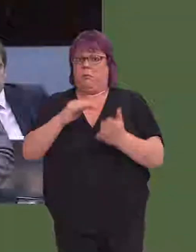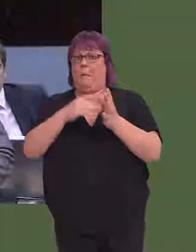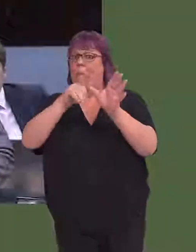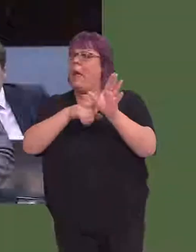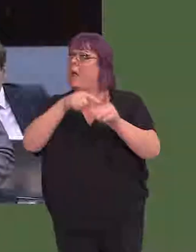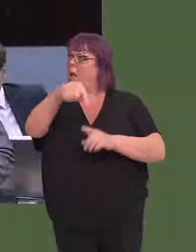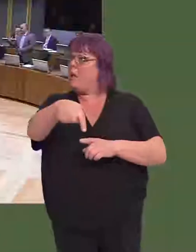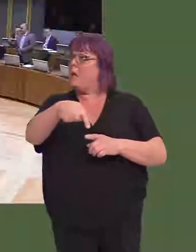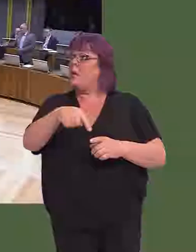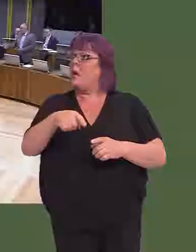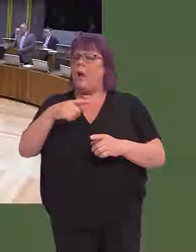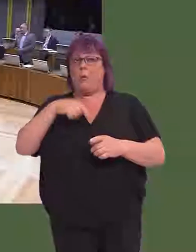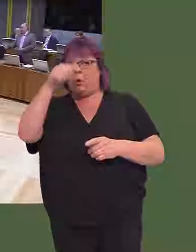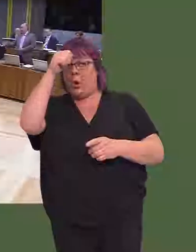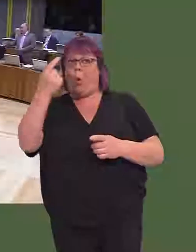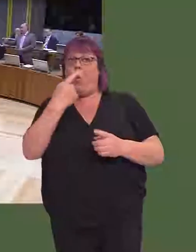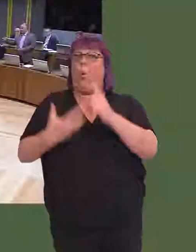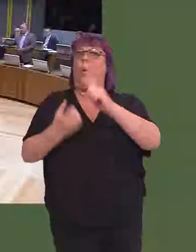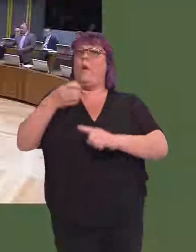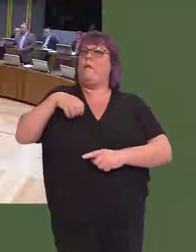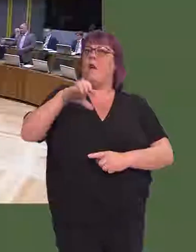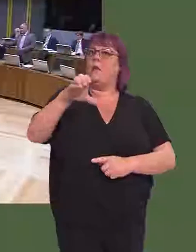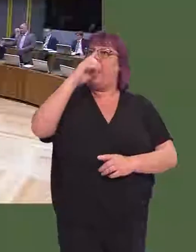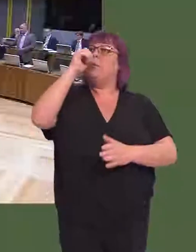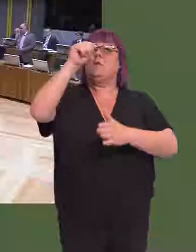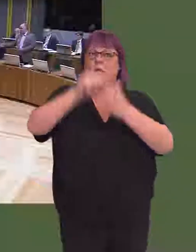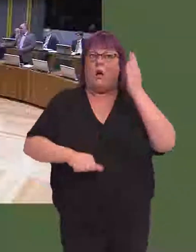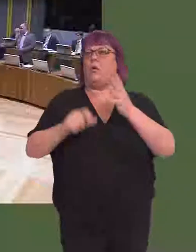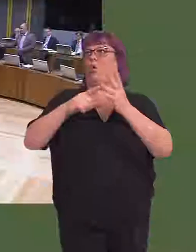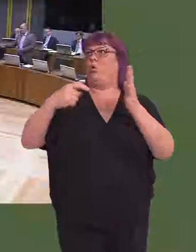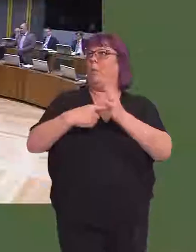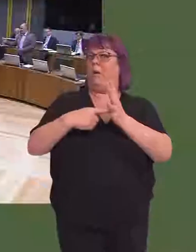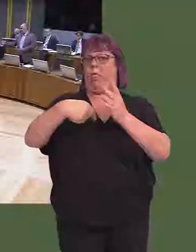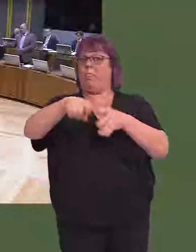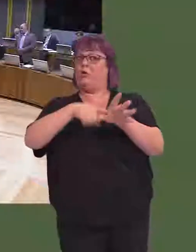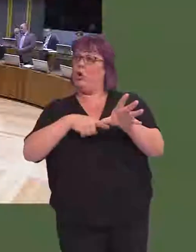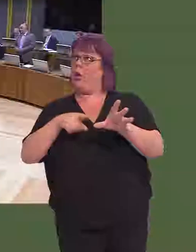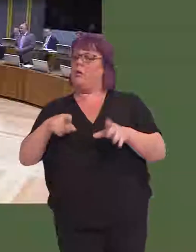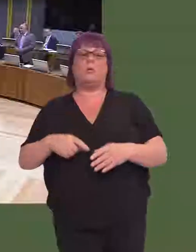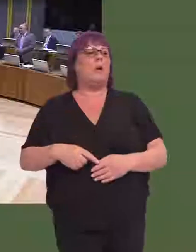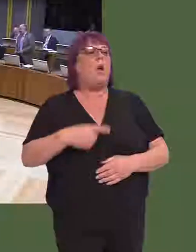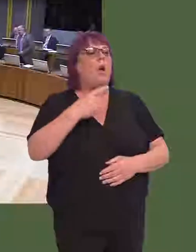as to who will be the preferred bidder and, actually, that the franchise will begin in October of this year, as the original timeline identified?